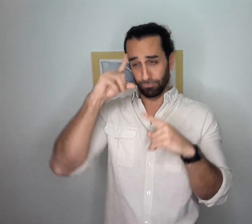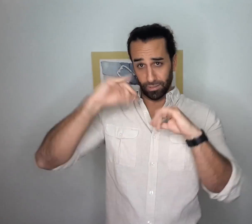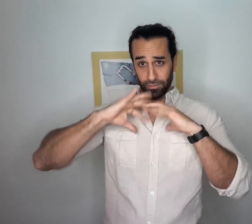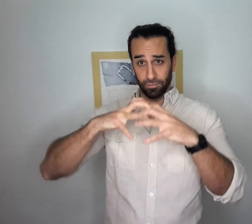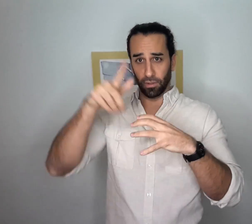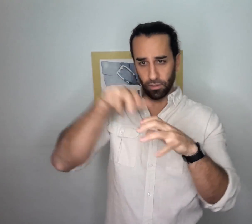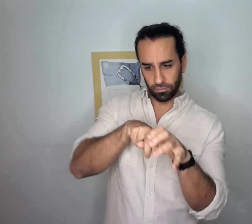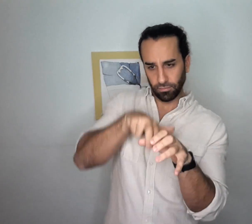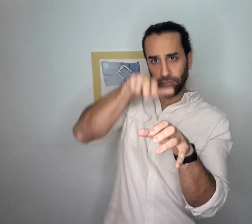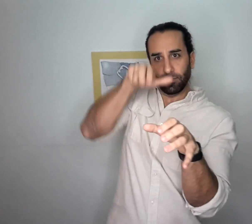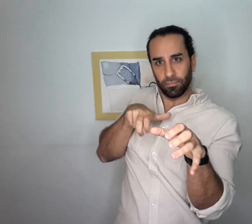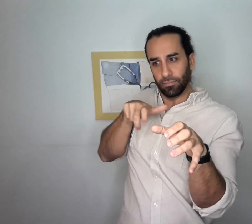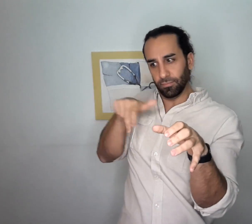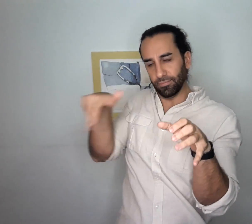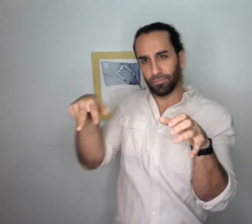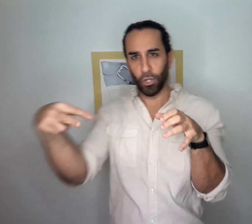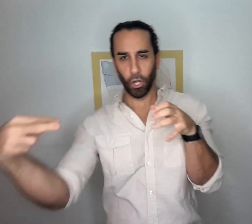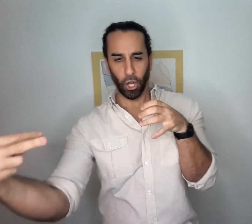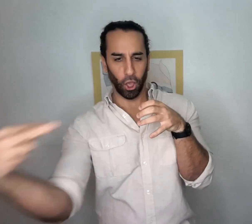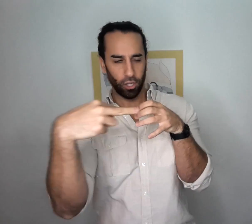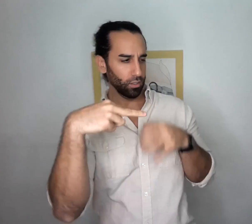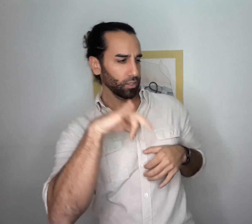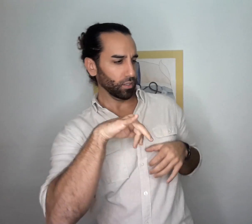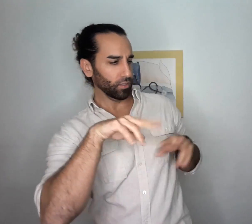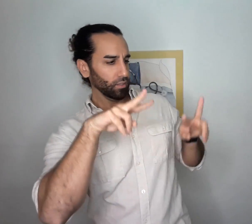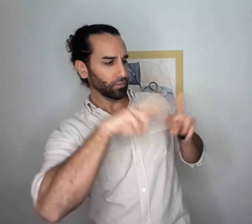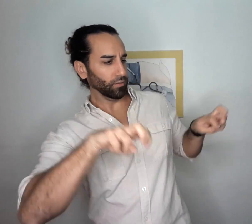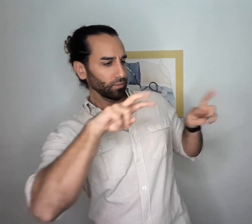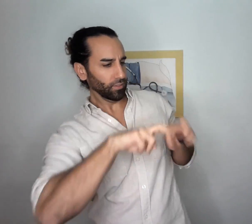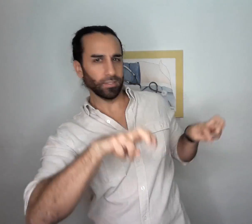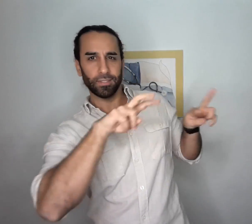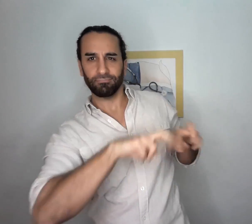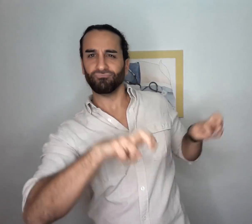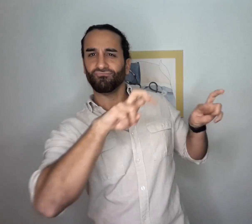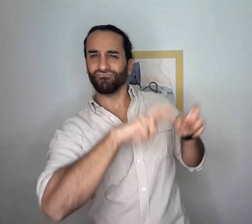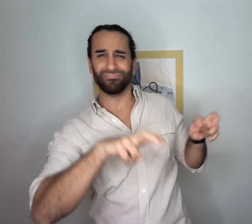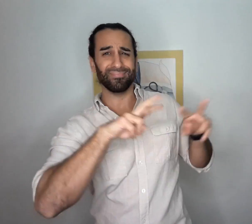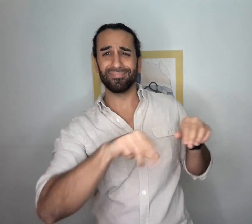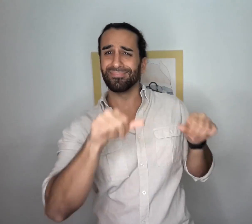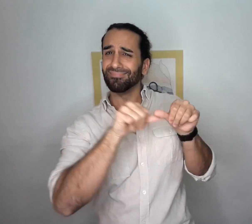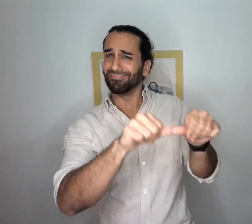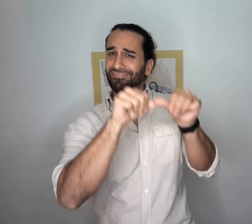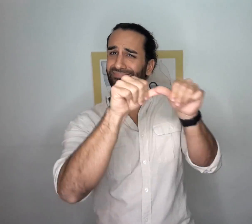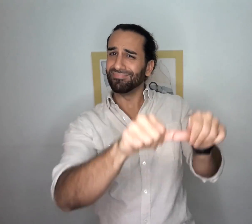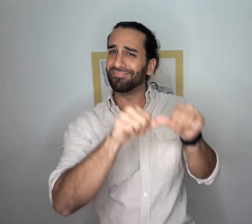It's being able to take a step back and analyze your own thinking, which is a unending process.